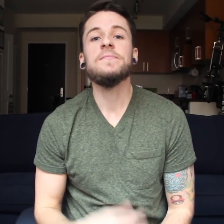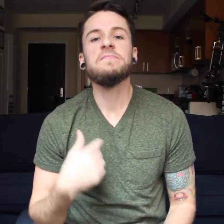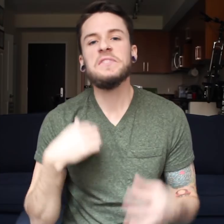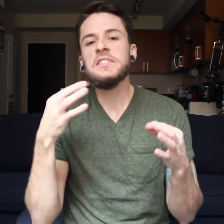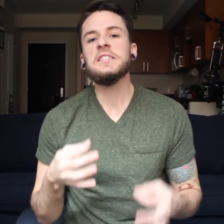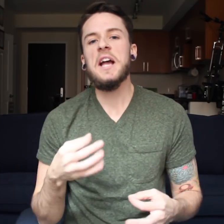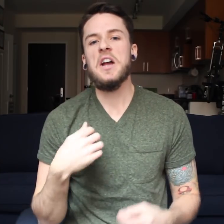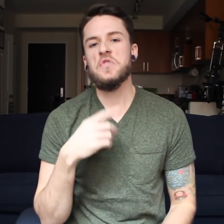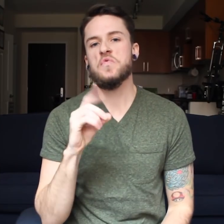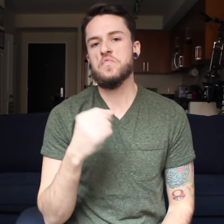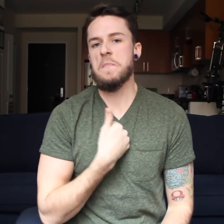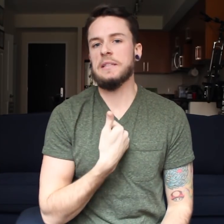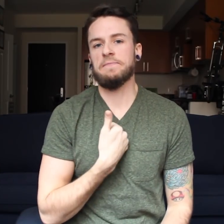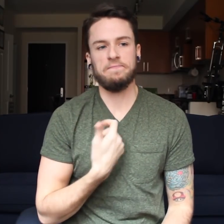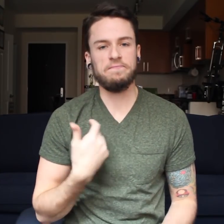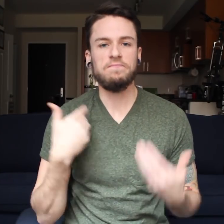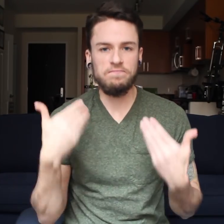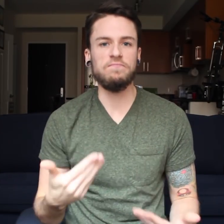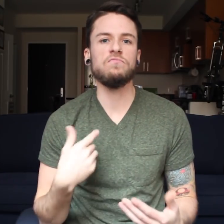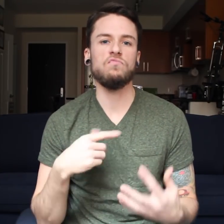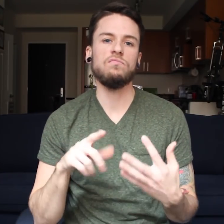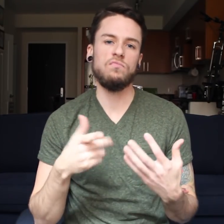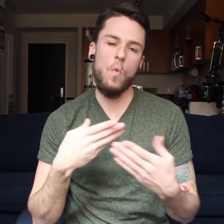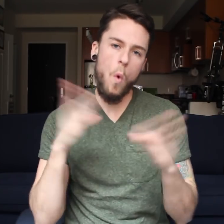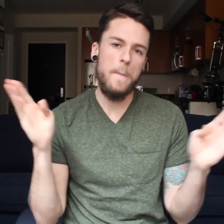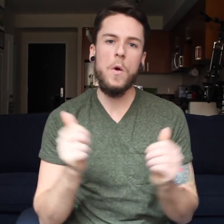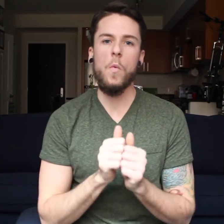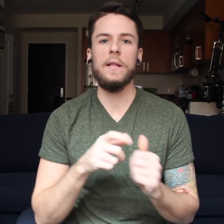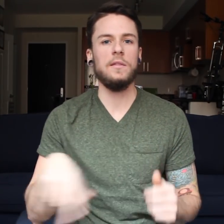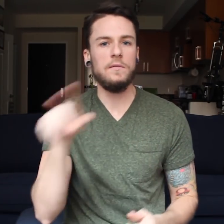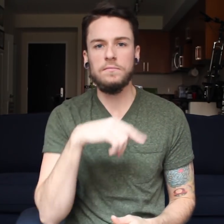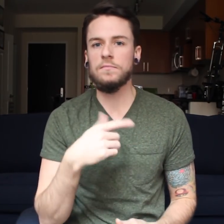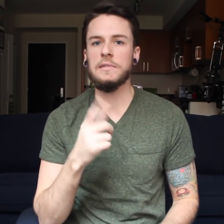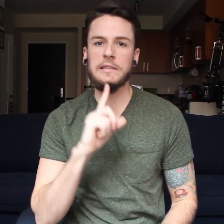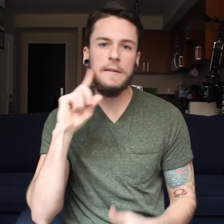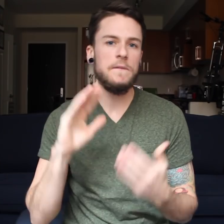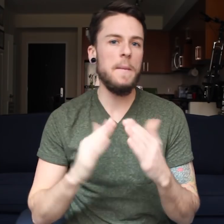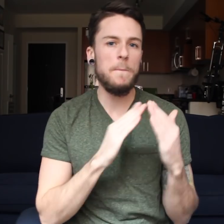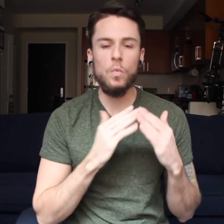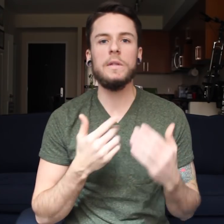I’ve decided to start my own vlogs and become open with the Deaf community.